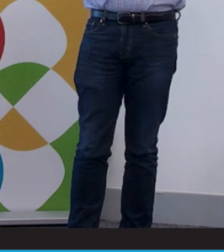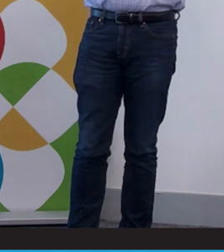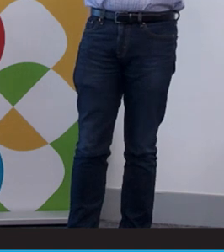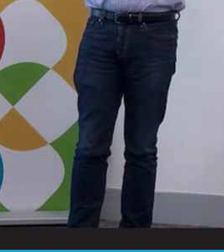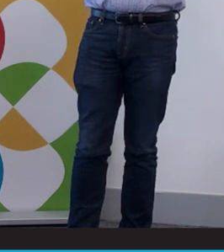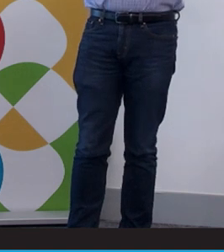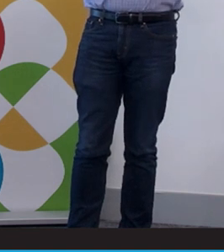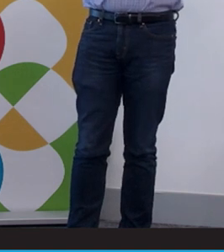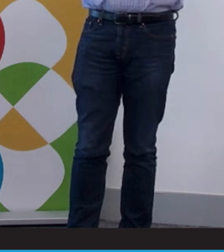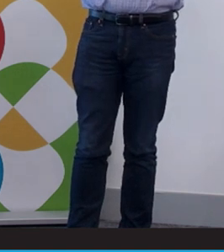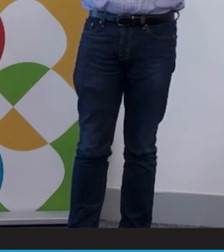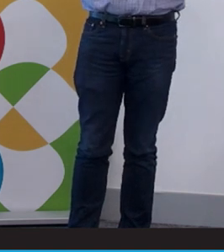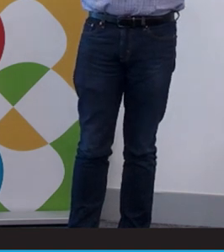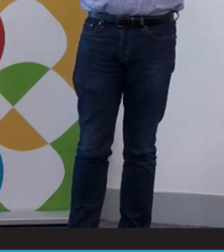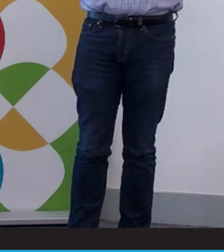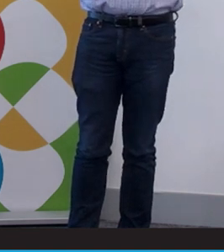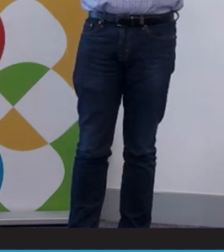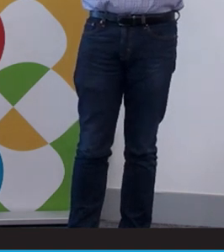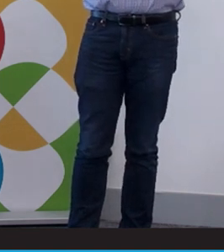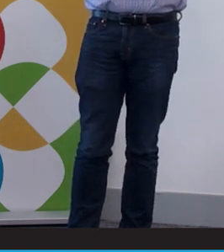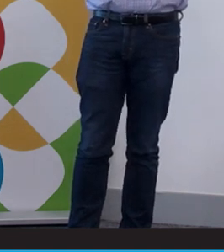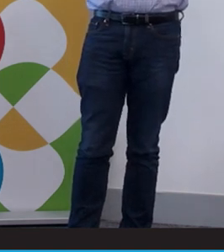merged or changed, and then the deafness sector has been no different.